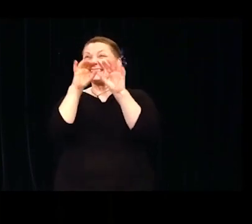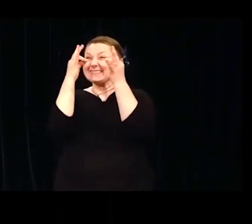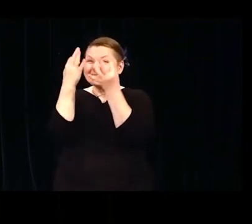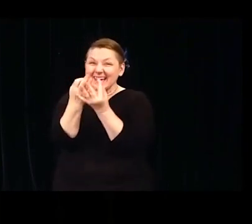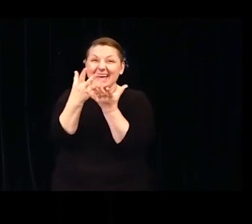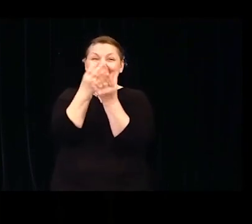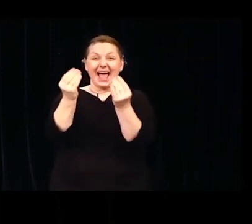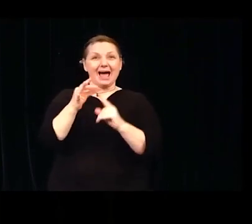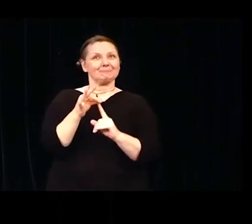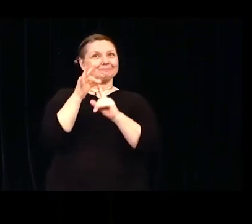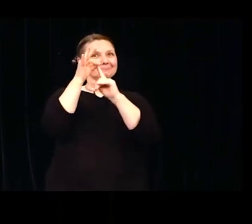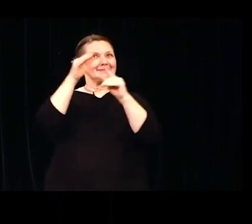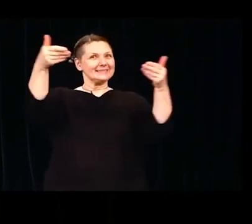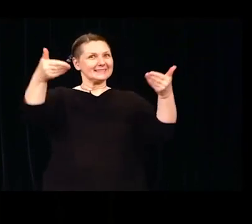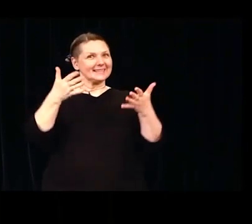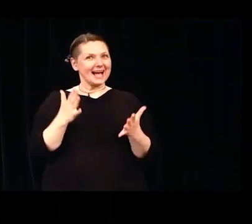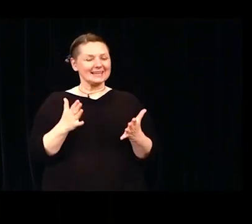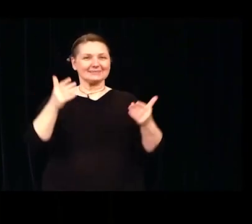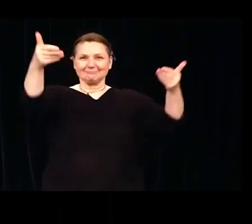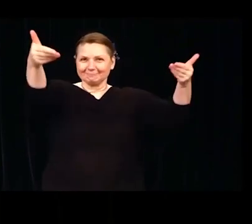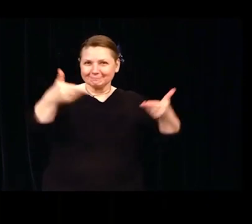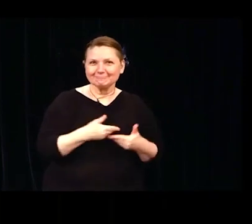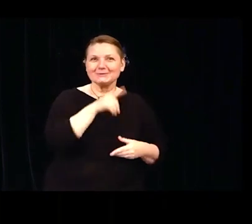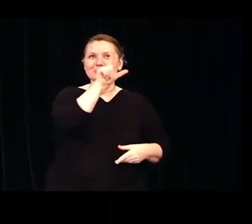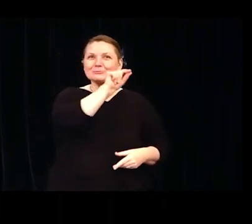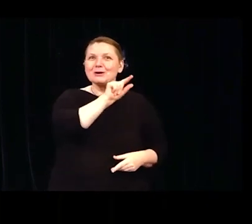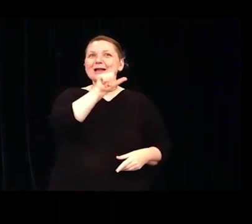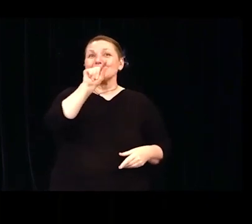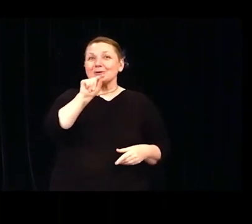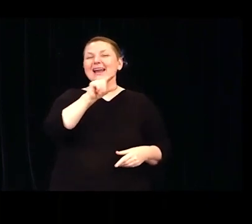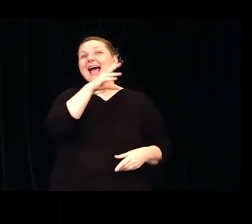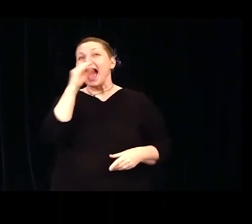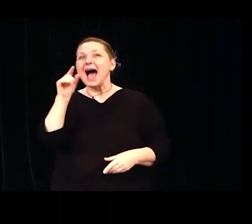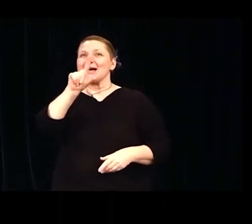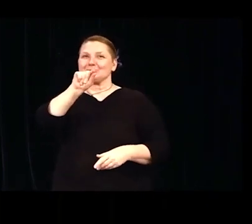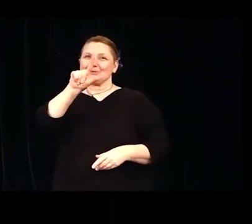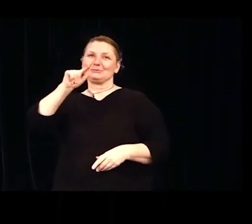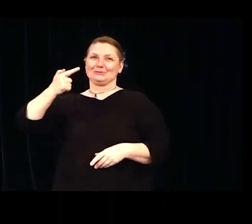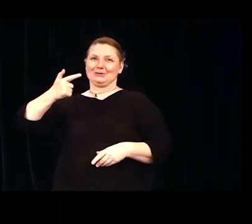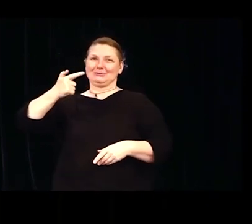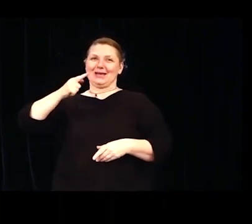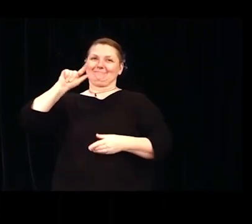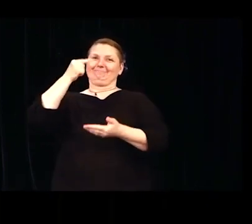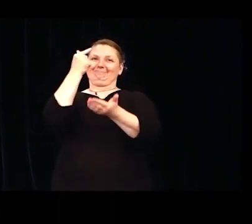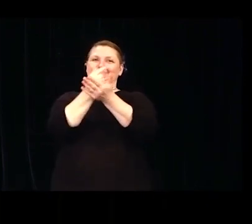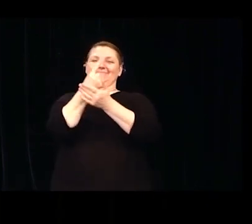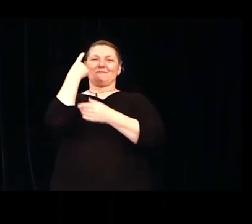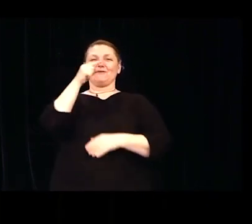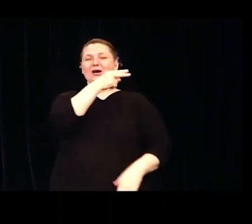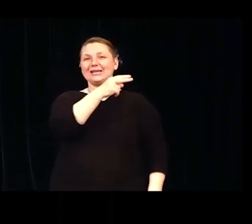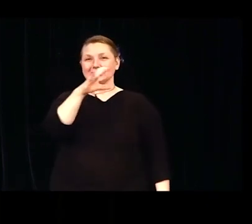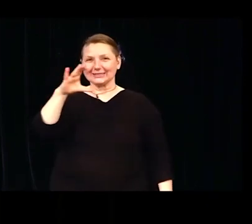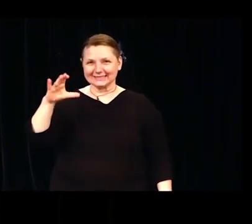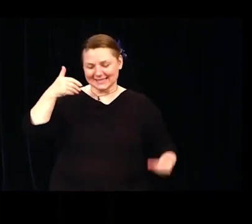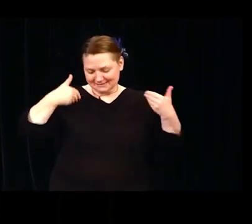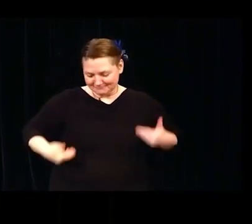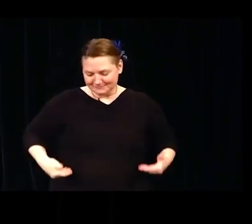guests to the 2020 and 2021 commencement of Holyoke Community College. My name is Tuğçe Kuruca.